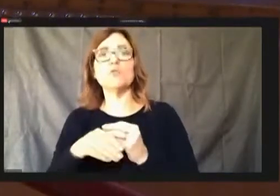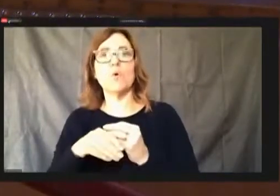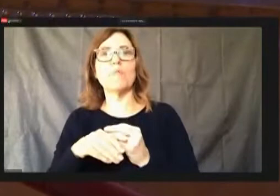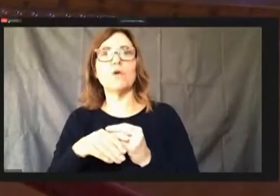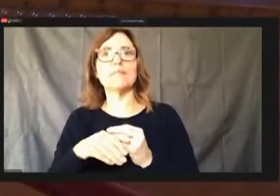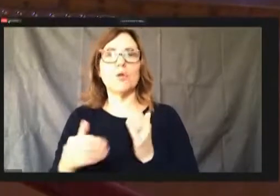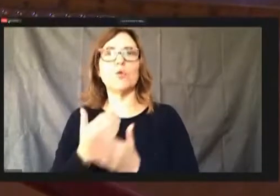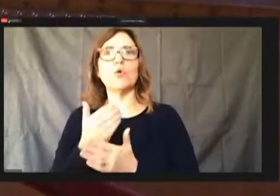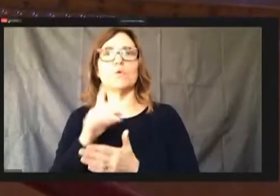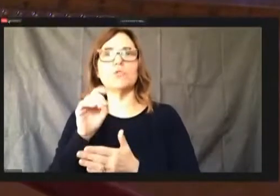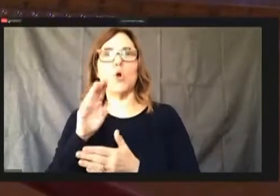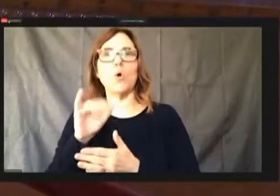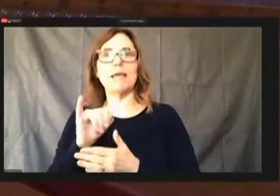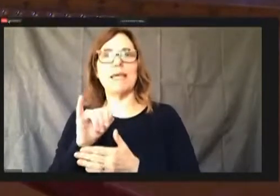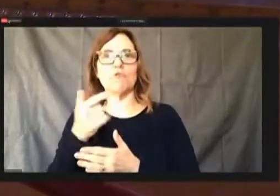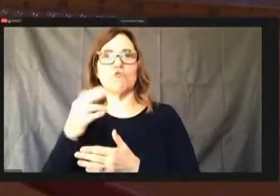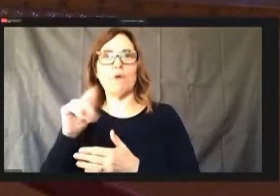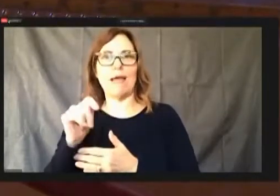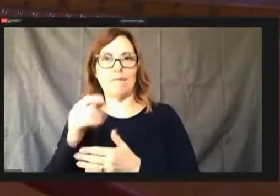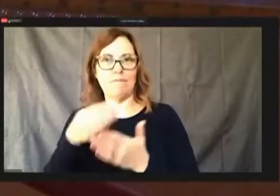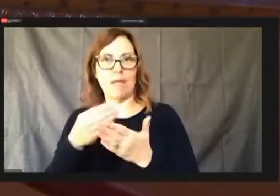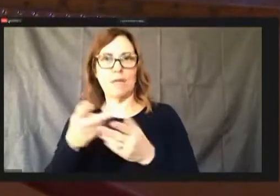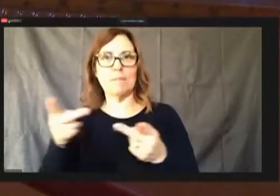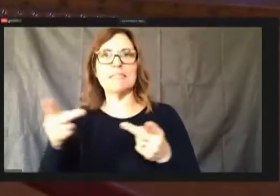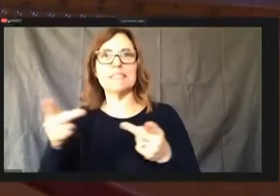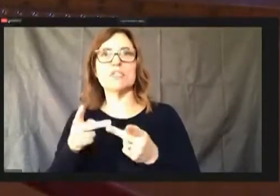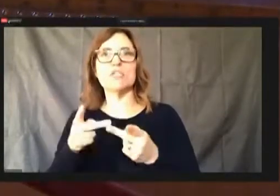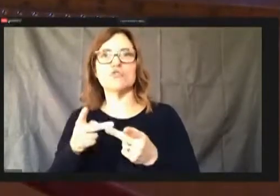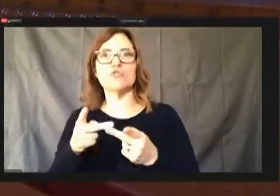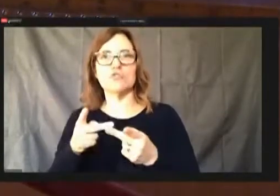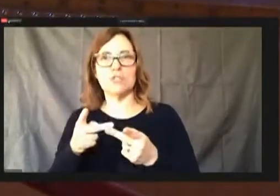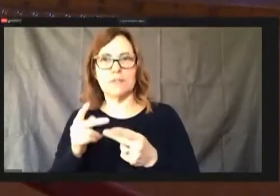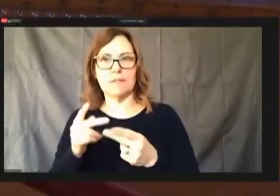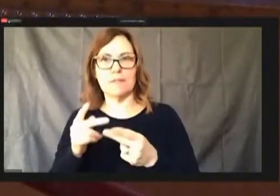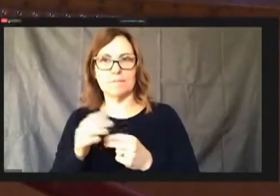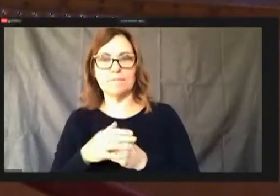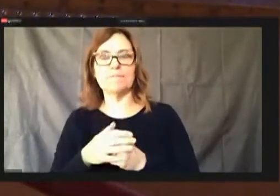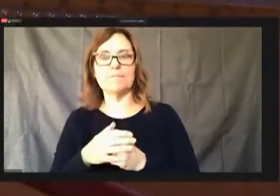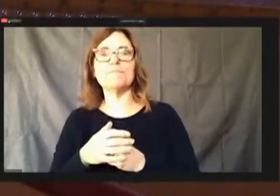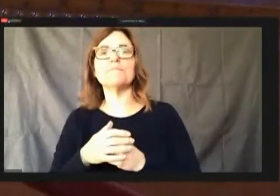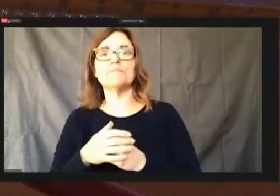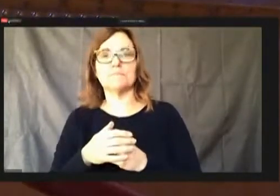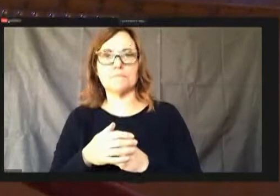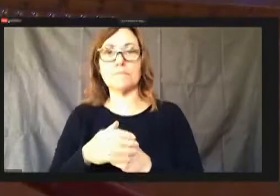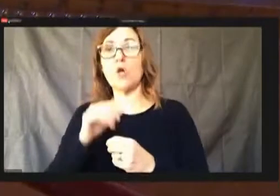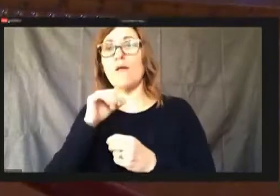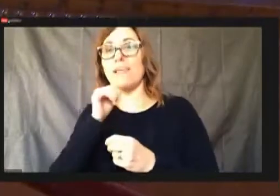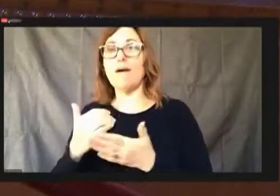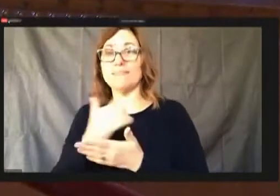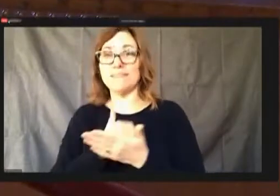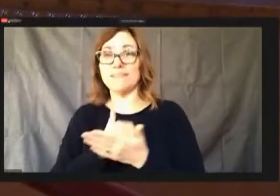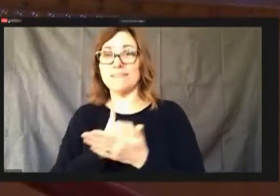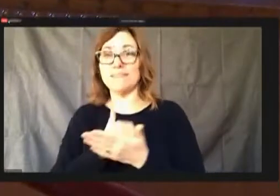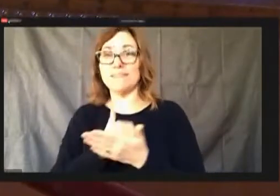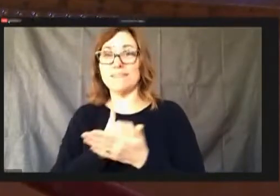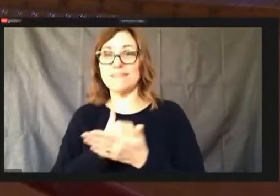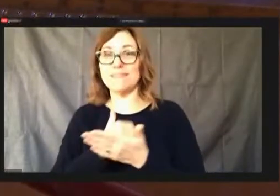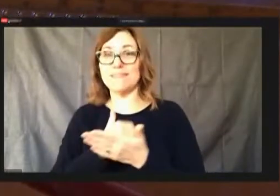Within this on the non salary portion of these you see the police lexical policy and best